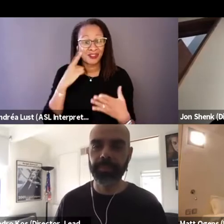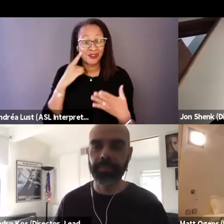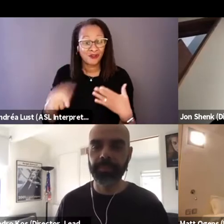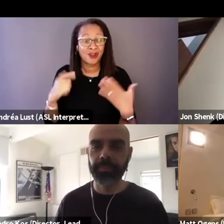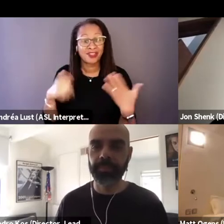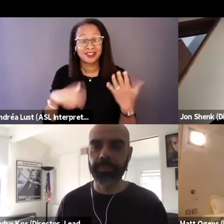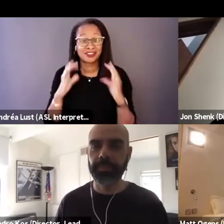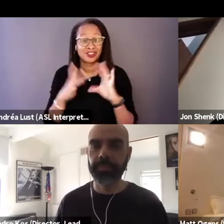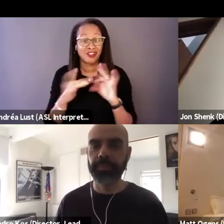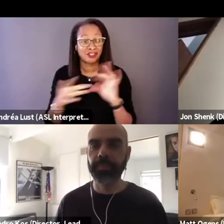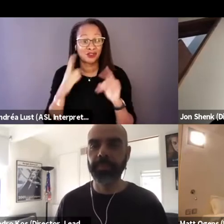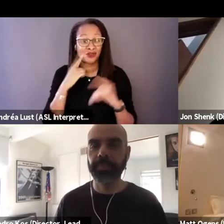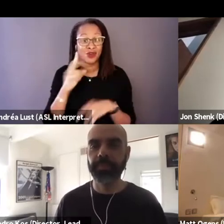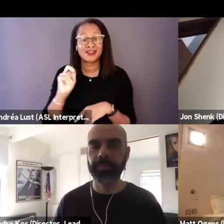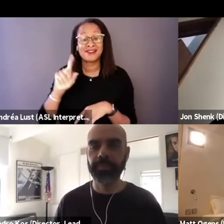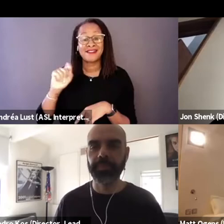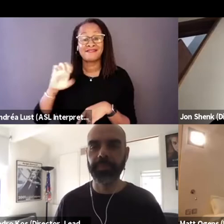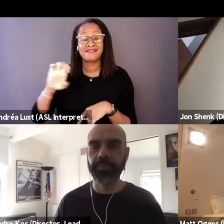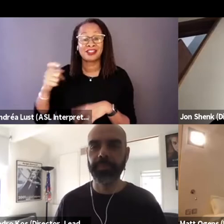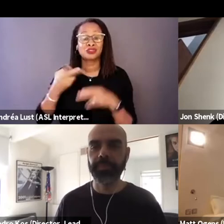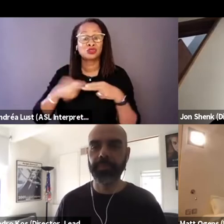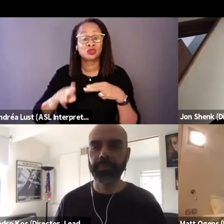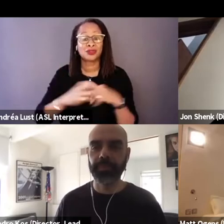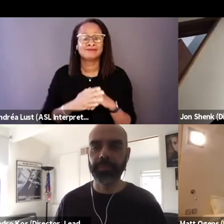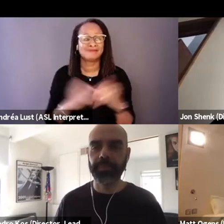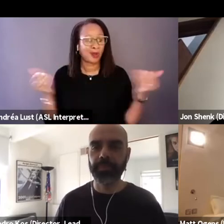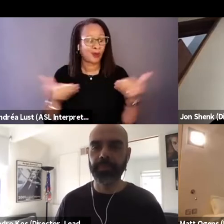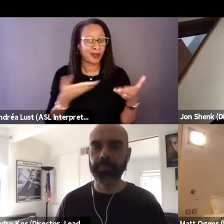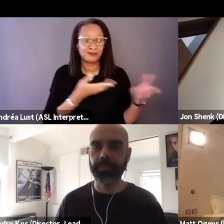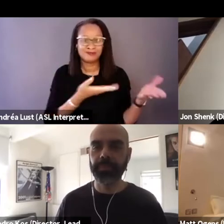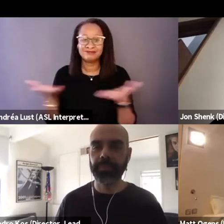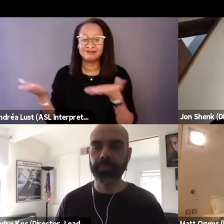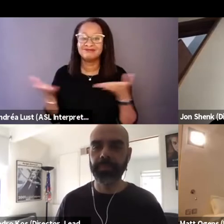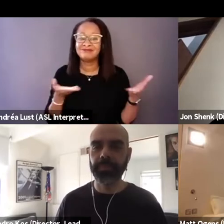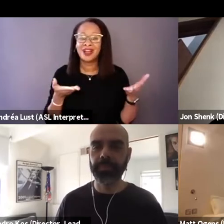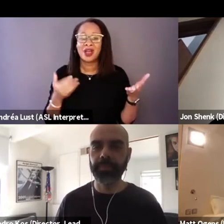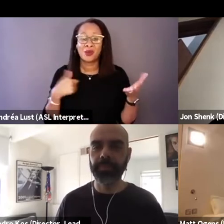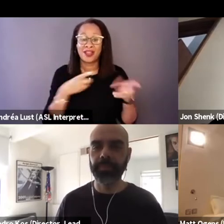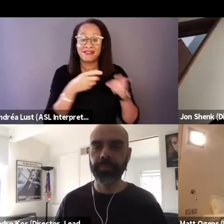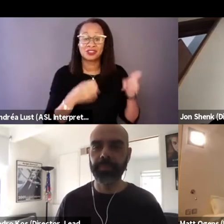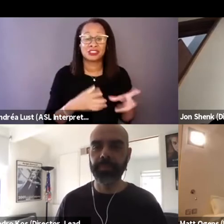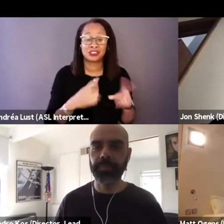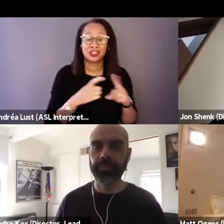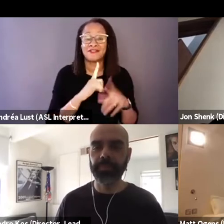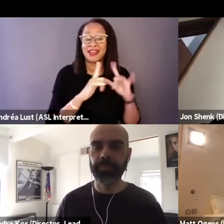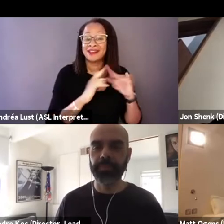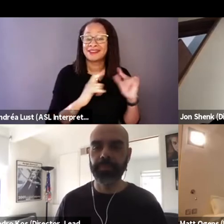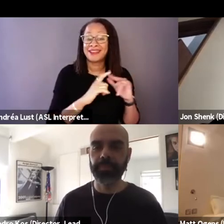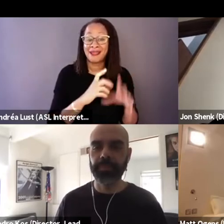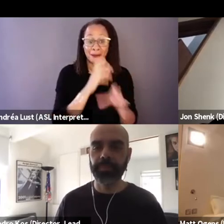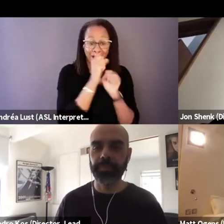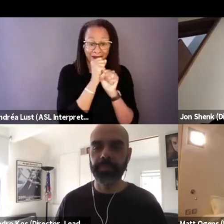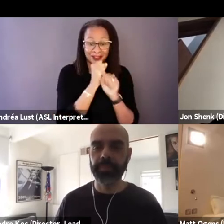At this time, please join me in welcoming today's guests. We have the directors of Camp Confidential, America's Secret Nazis,